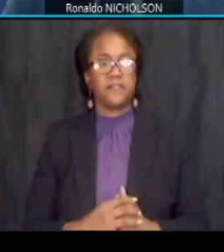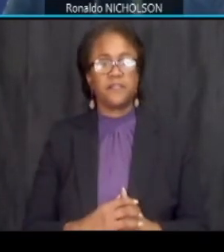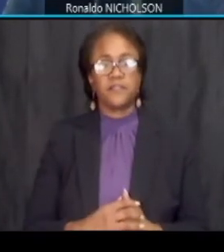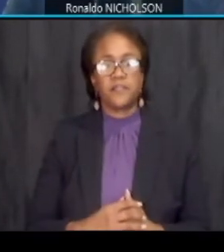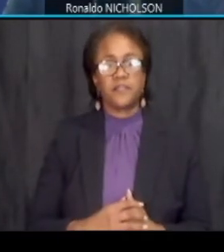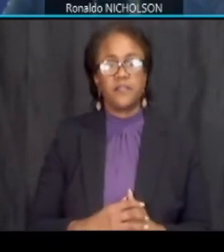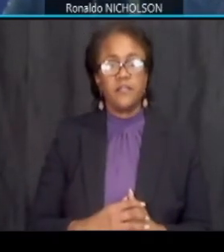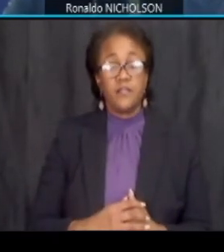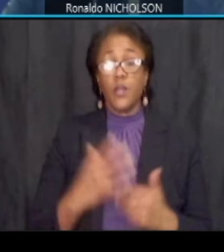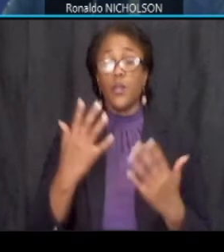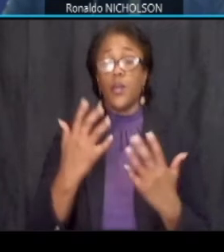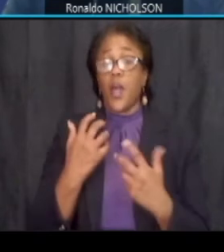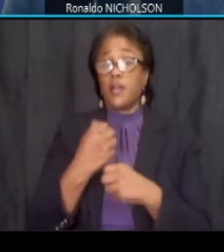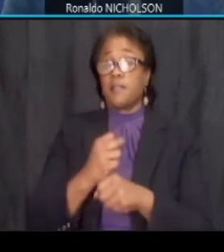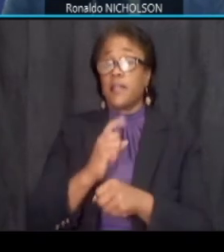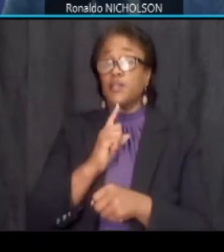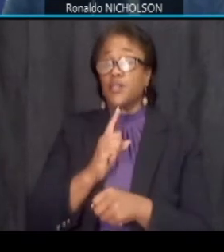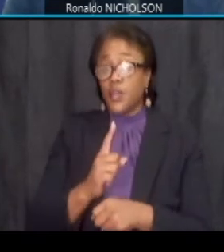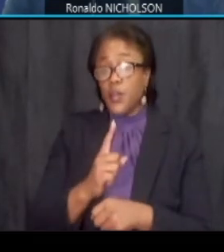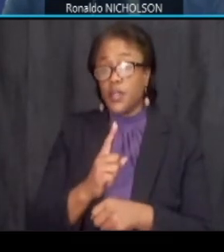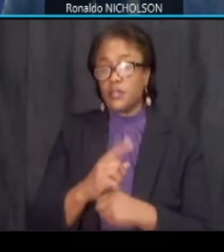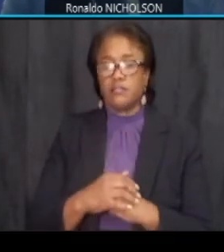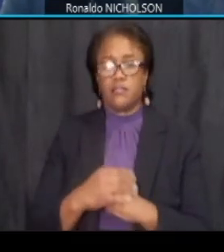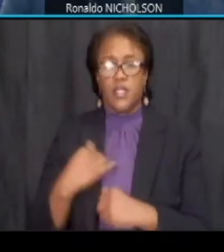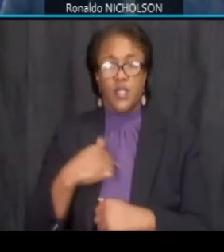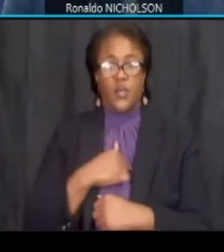we want to make sure that as we maintain traffic